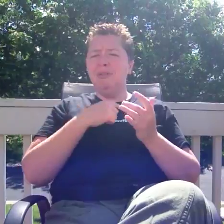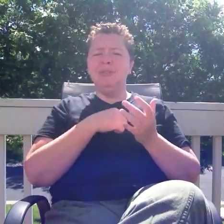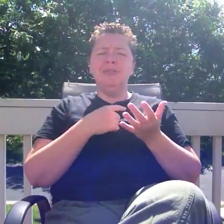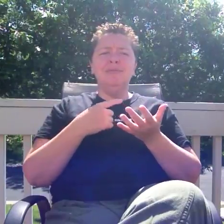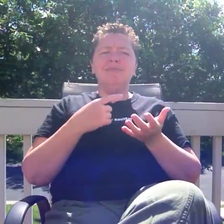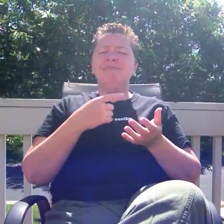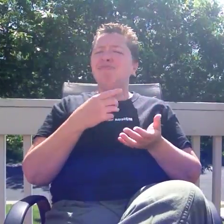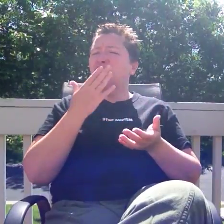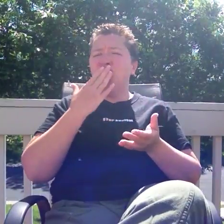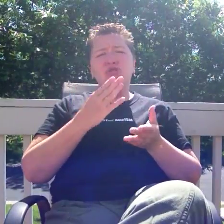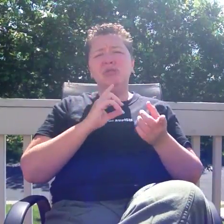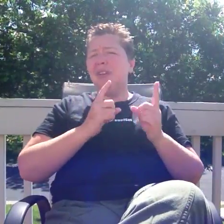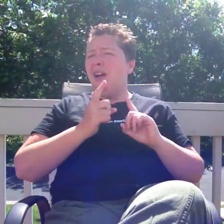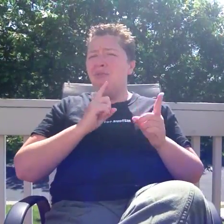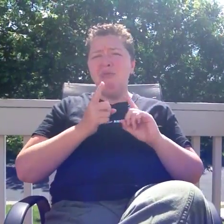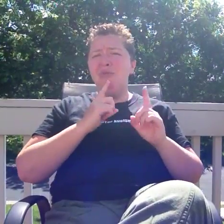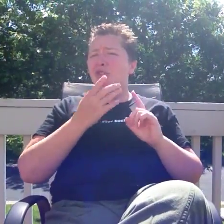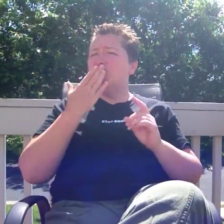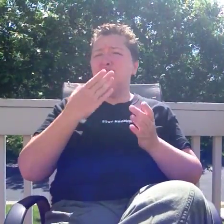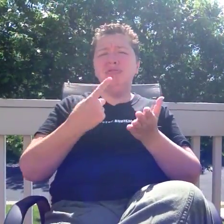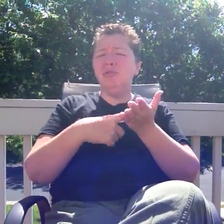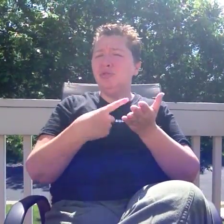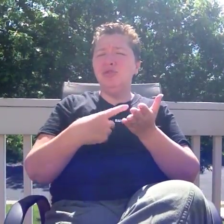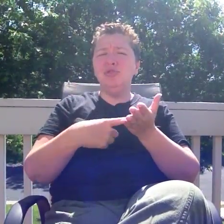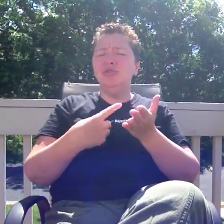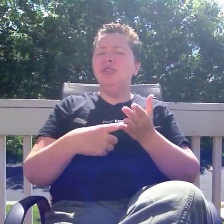RID board. It was a good start to a dialogue, a good discussion,